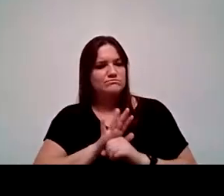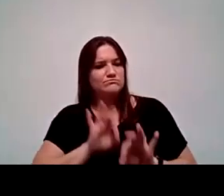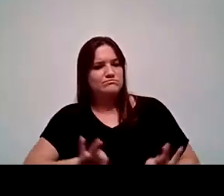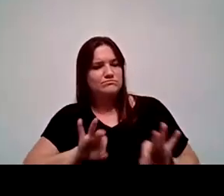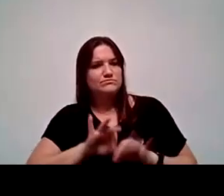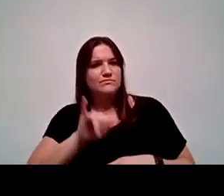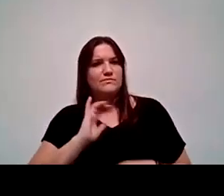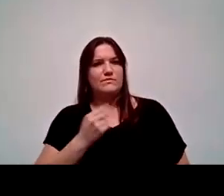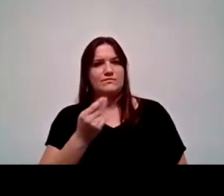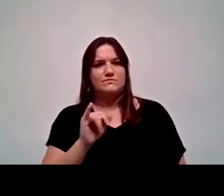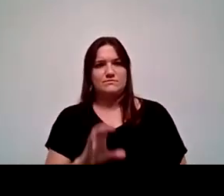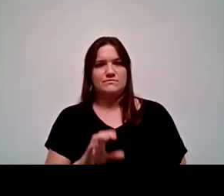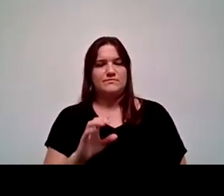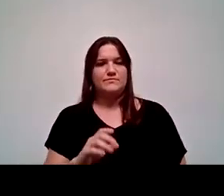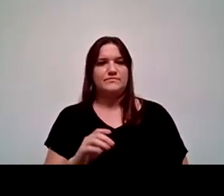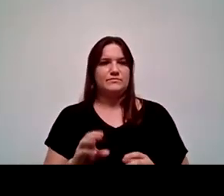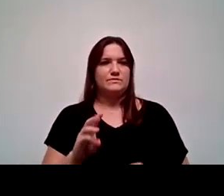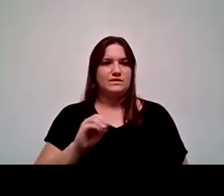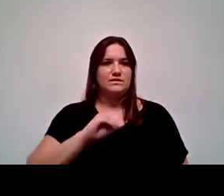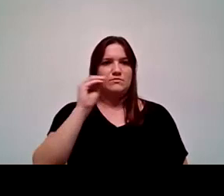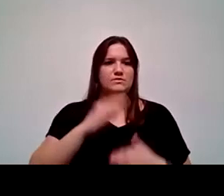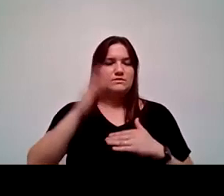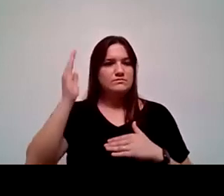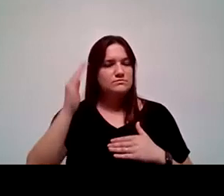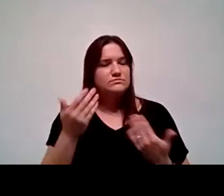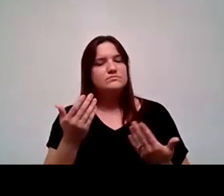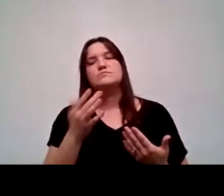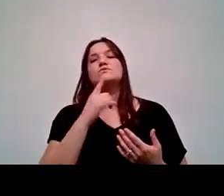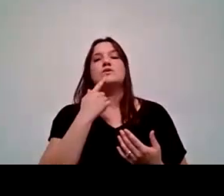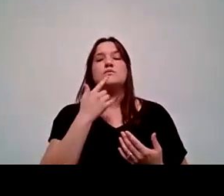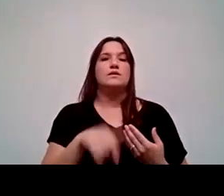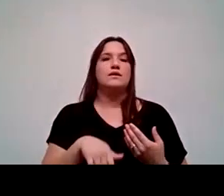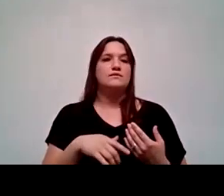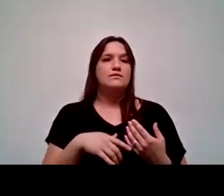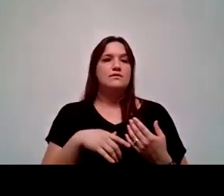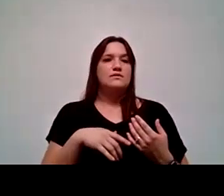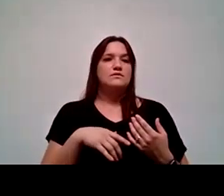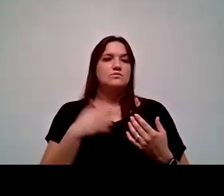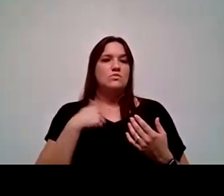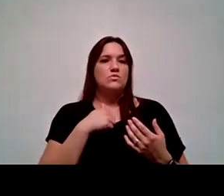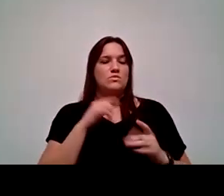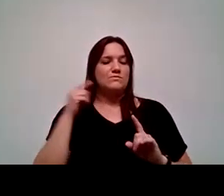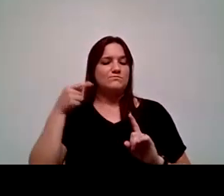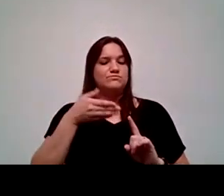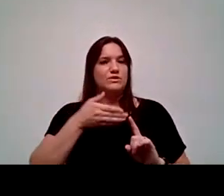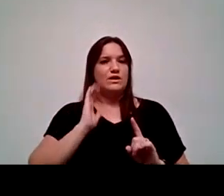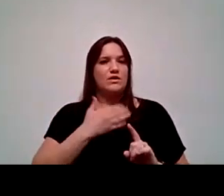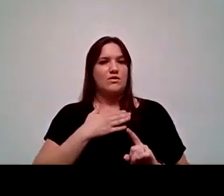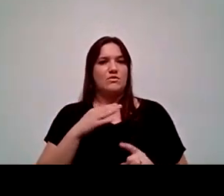Our Hispanic population is over 60%, as Dr. Goldsmith mentioned, at the very beginning. So we do target our Hispanic population, a lot of them,